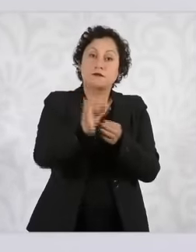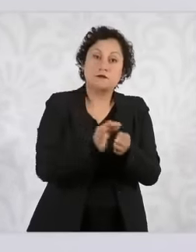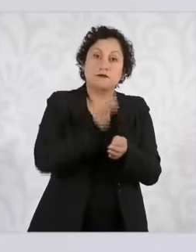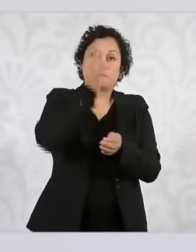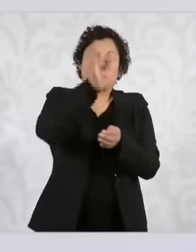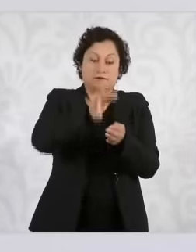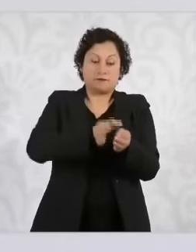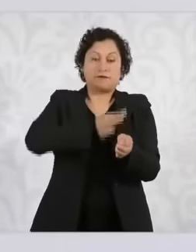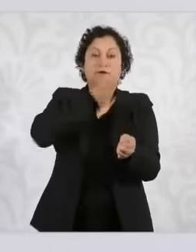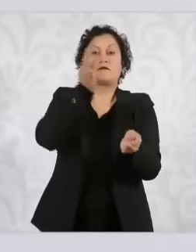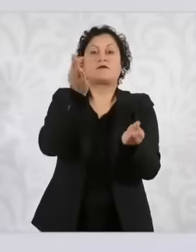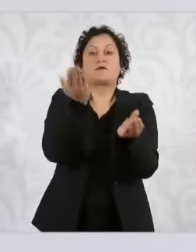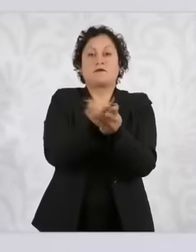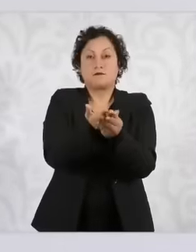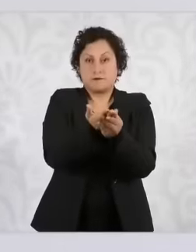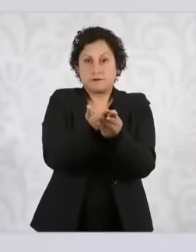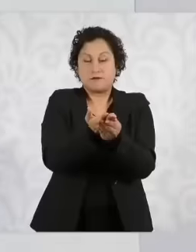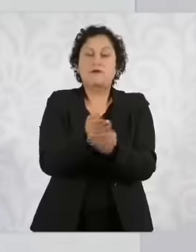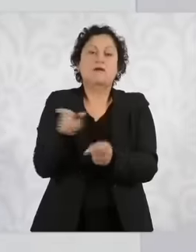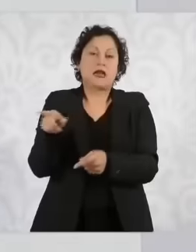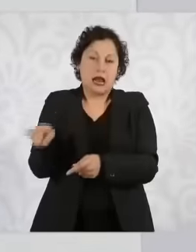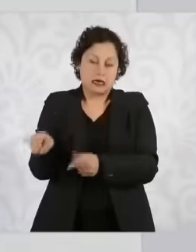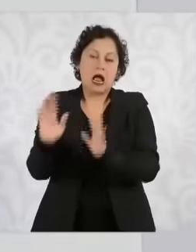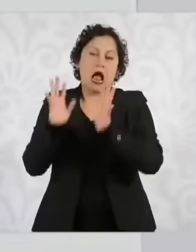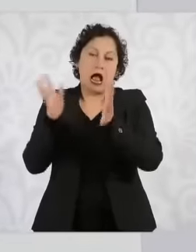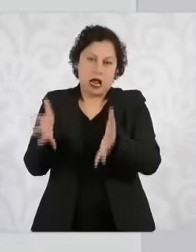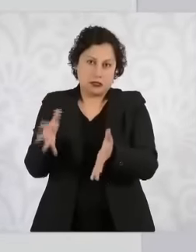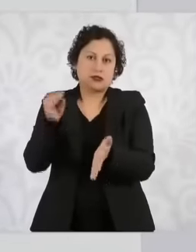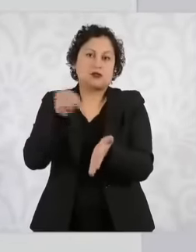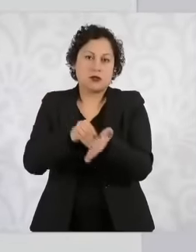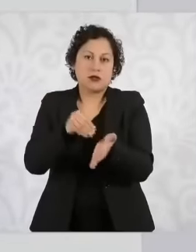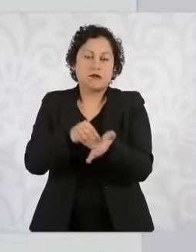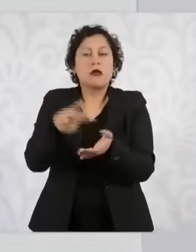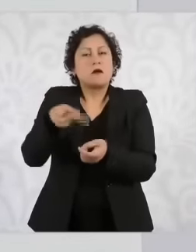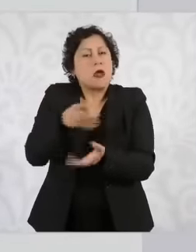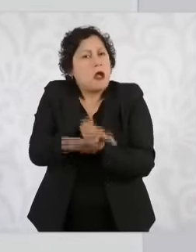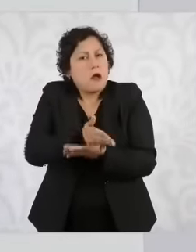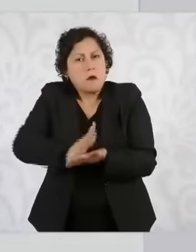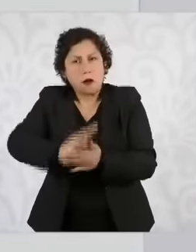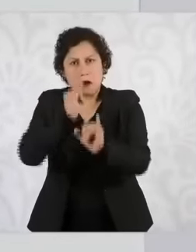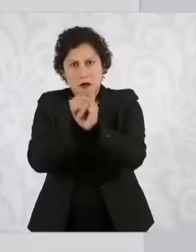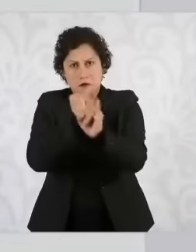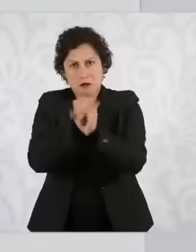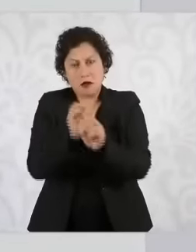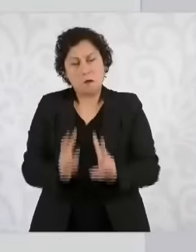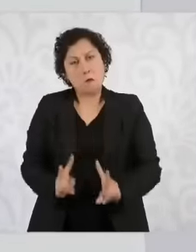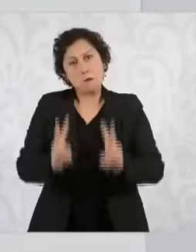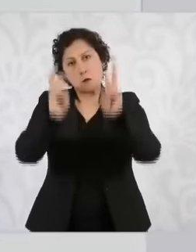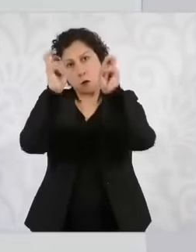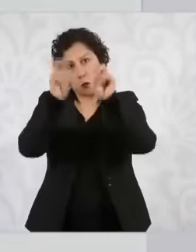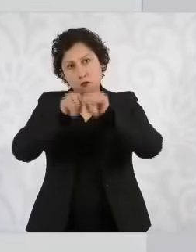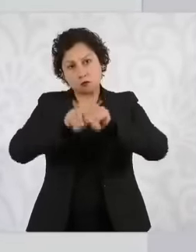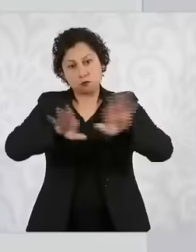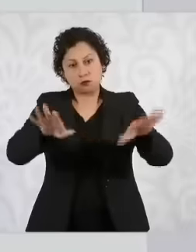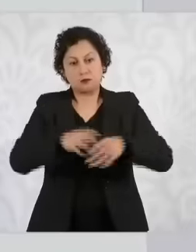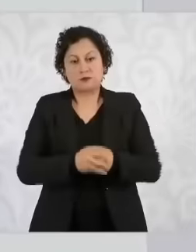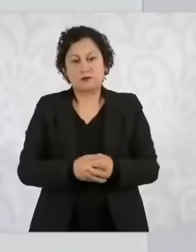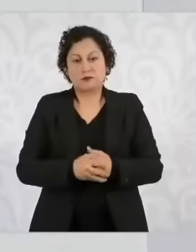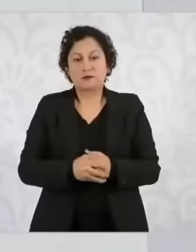internet on the newspaper's site. Official still has these threads, so